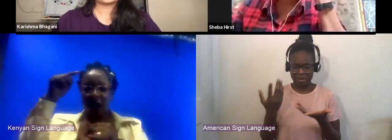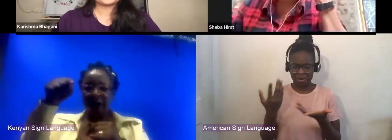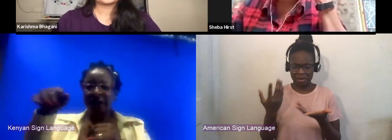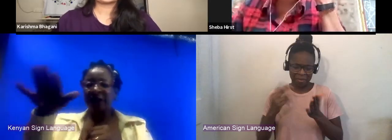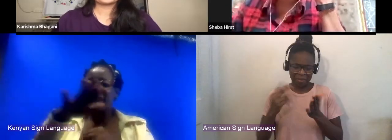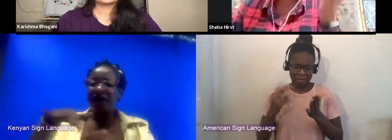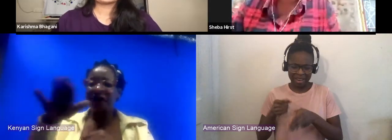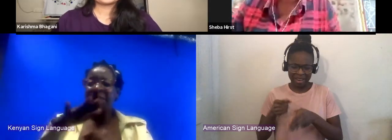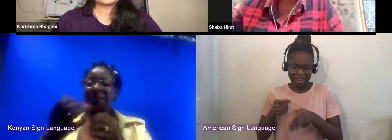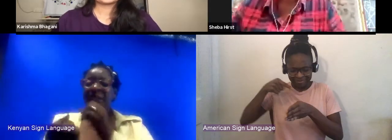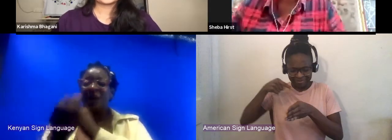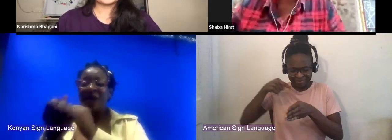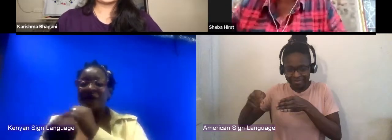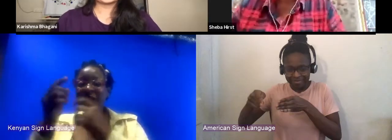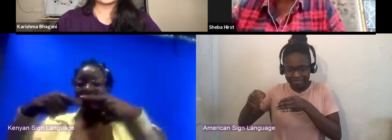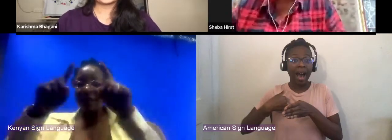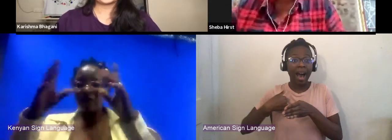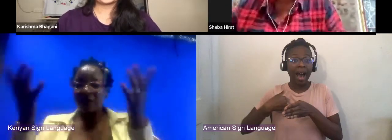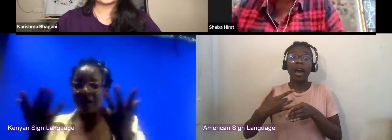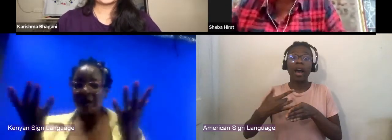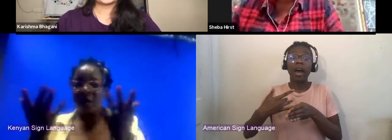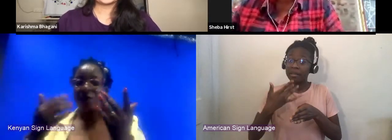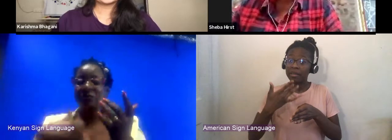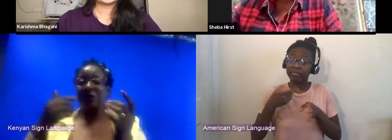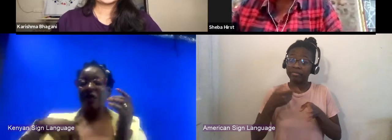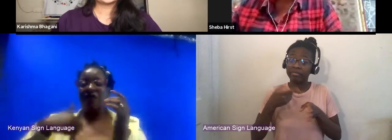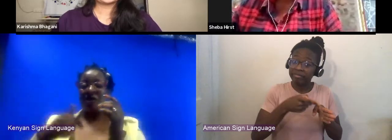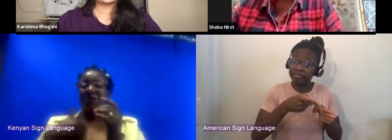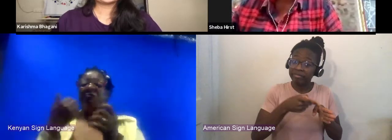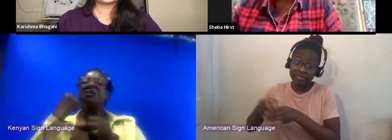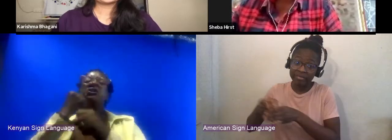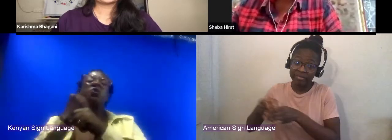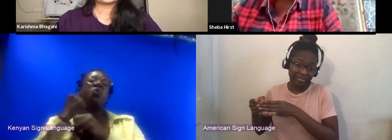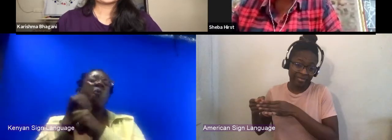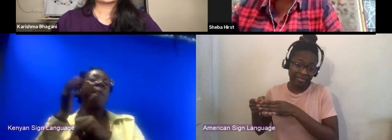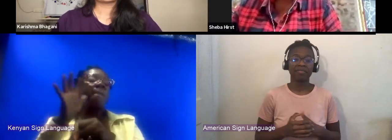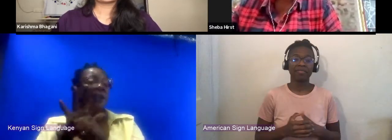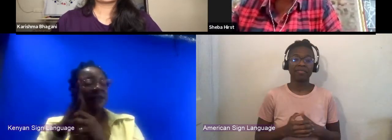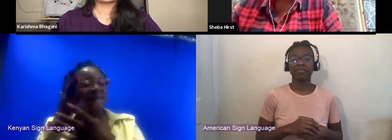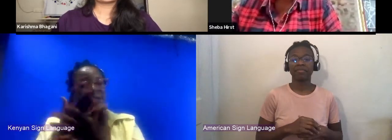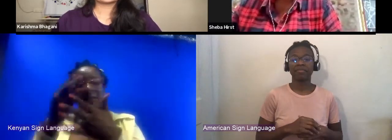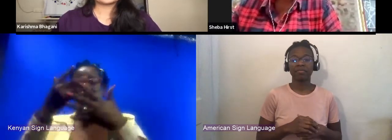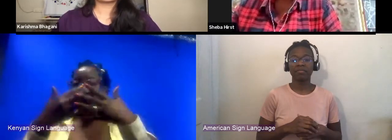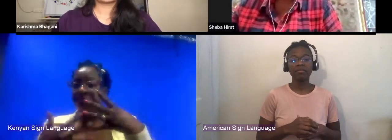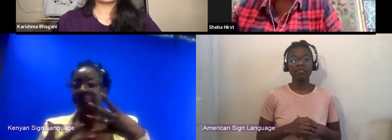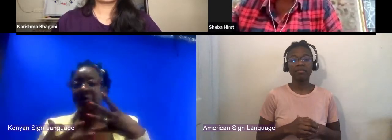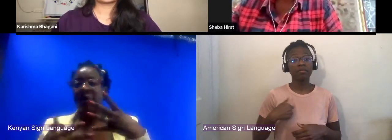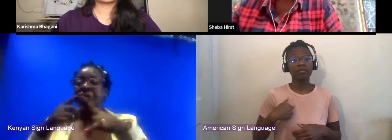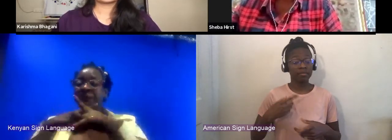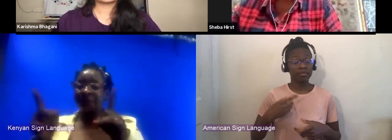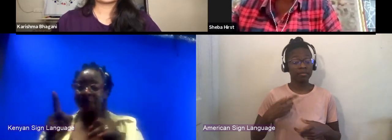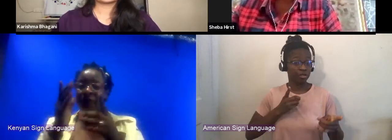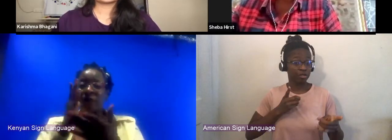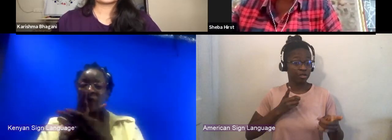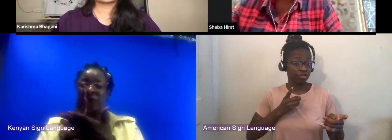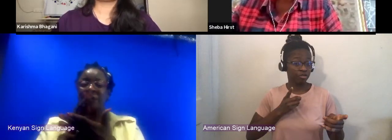many trades, but I really, I run I'm the director of a production company called Rainmaker